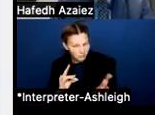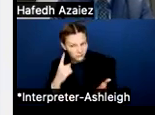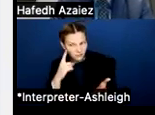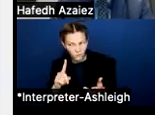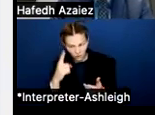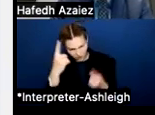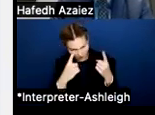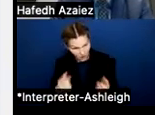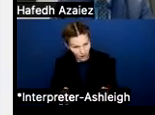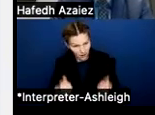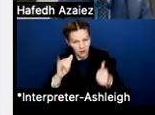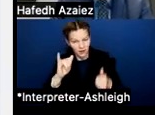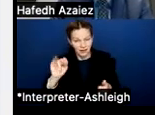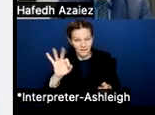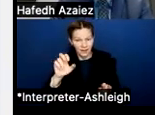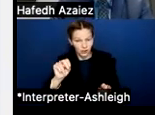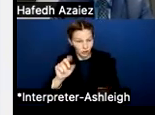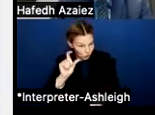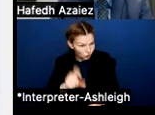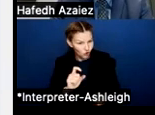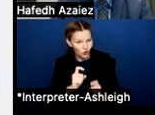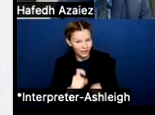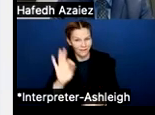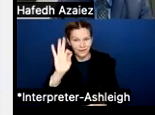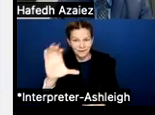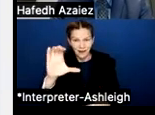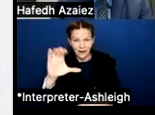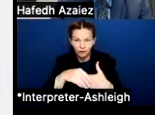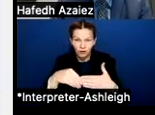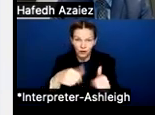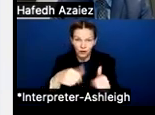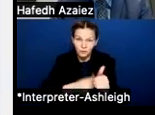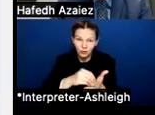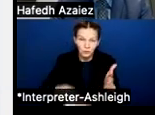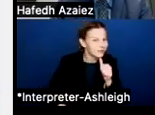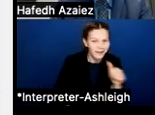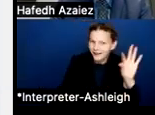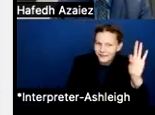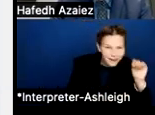That number should be $900 per student increase, not 90 by 900.